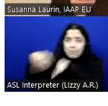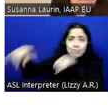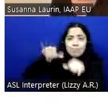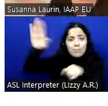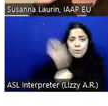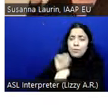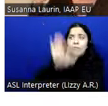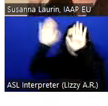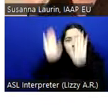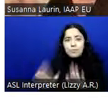Have a nice day, everyone. Bye-bye.